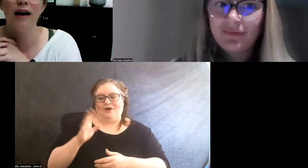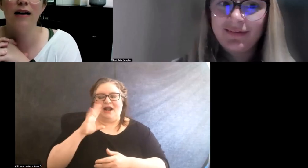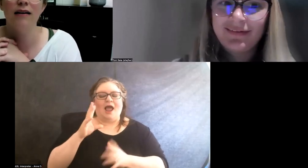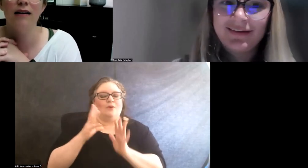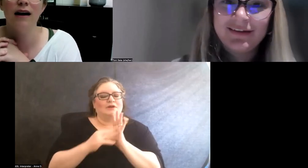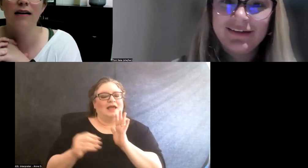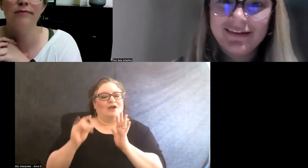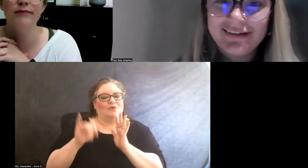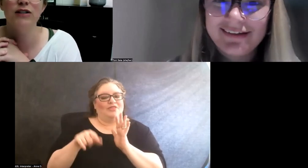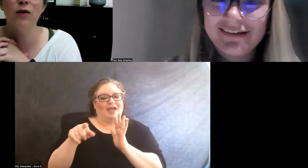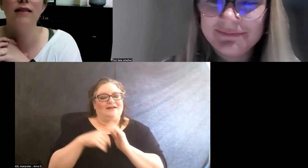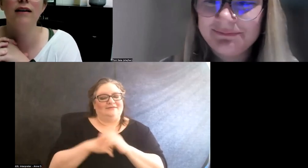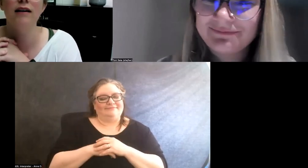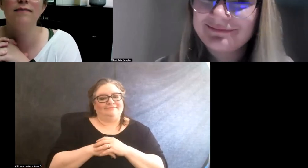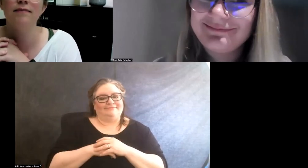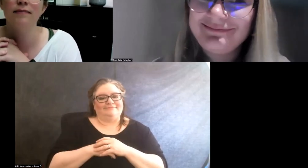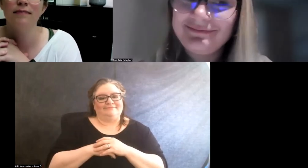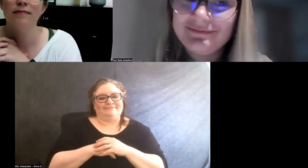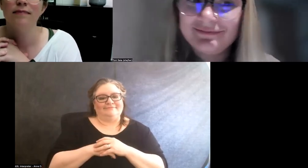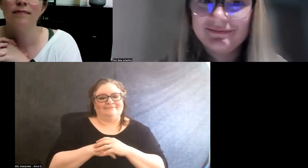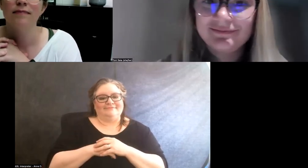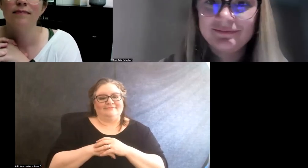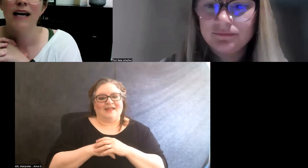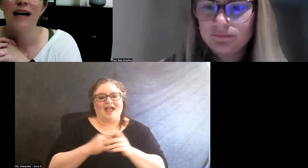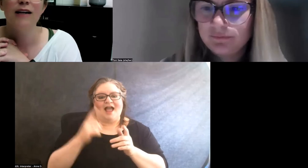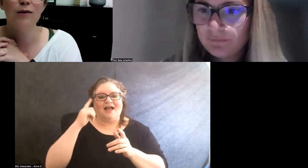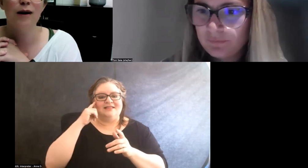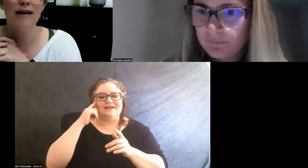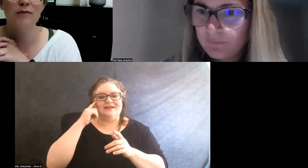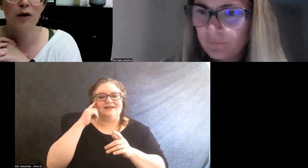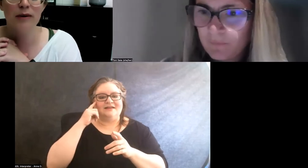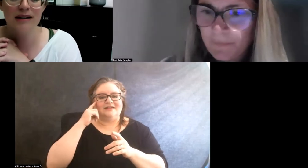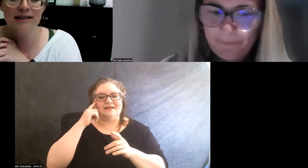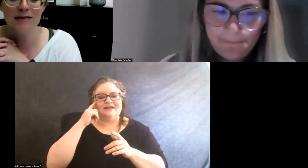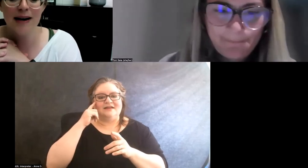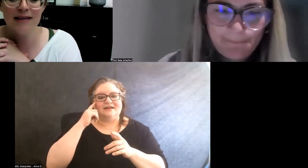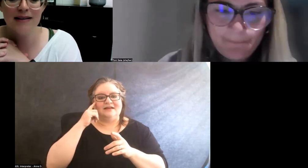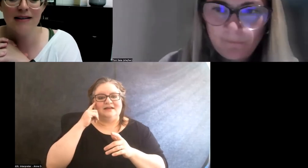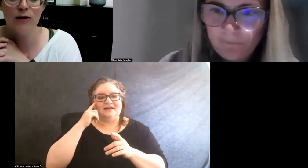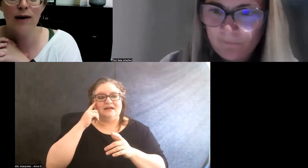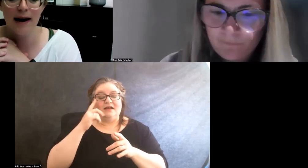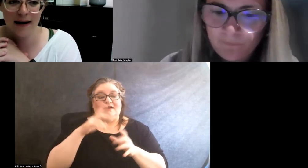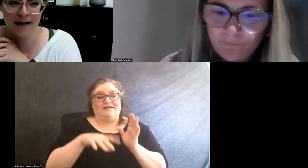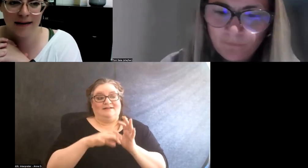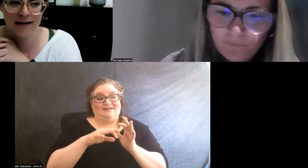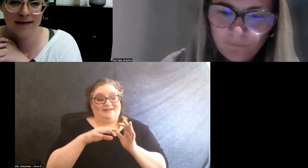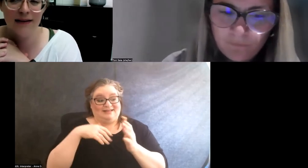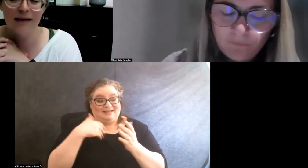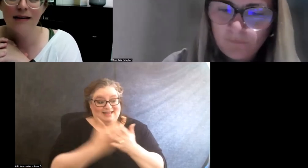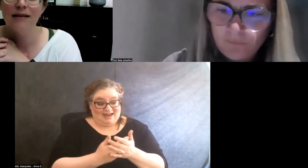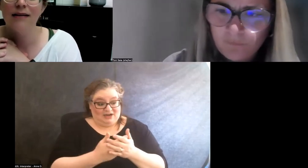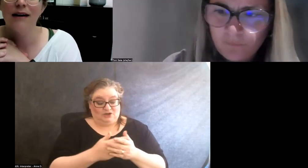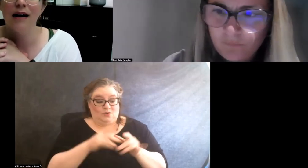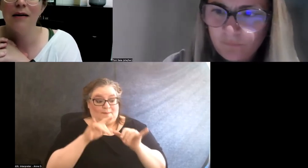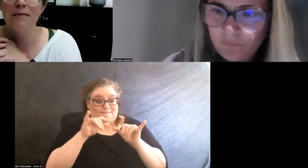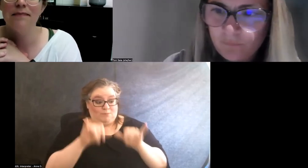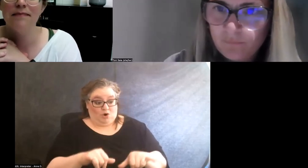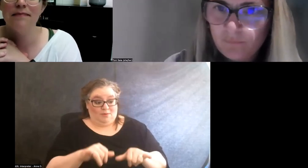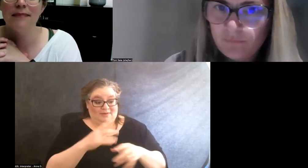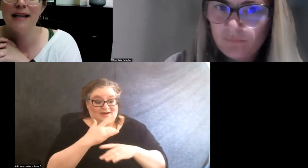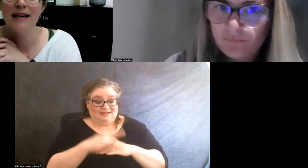And so I think getting to as permanent a space as you can,